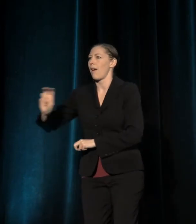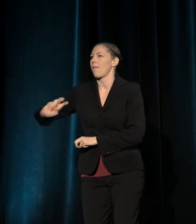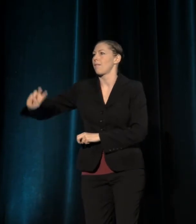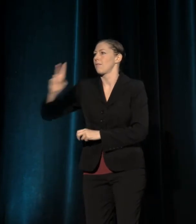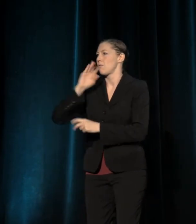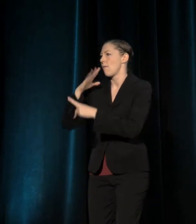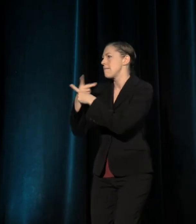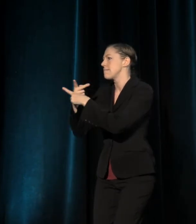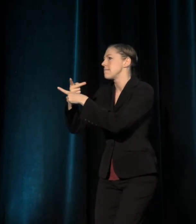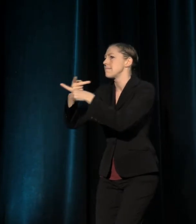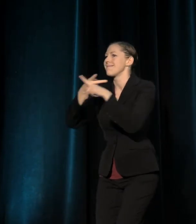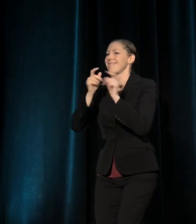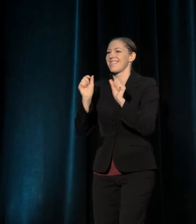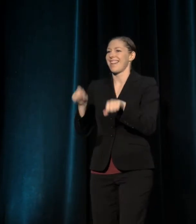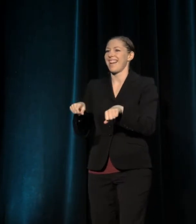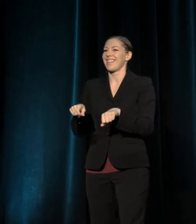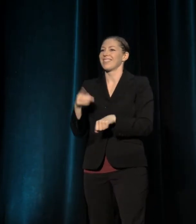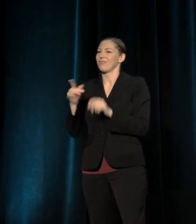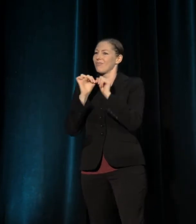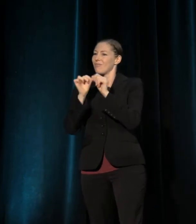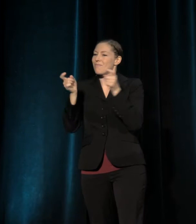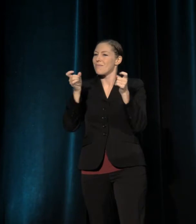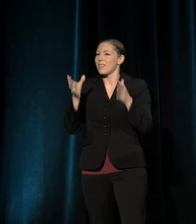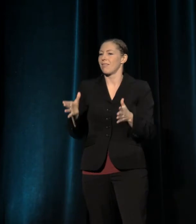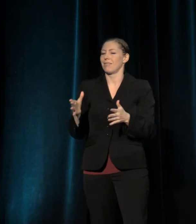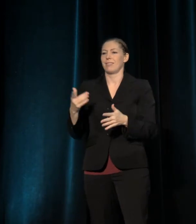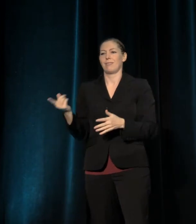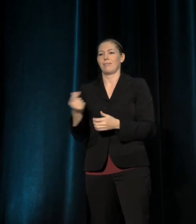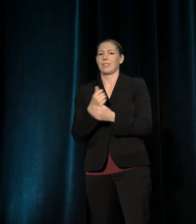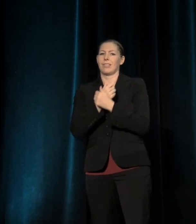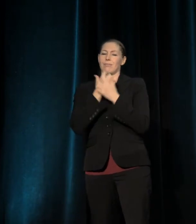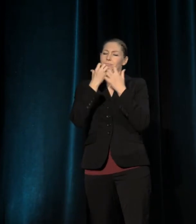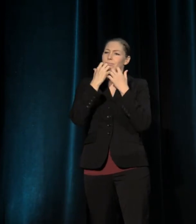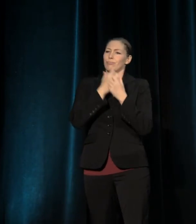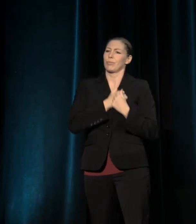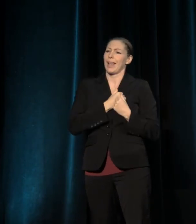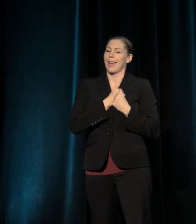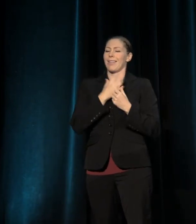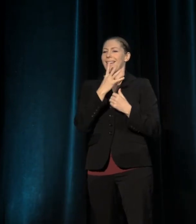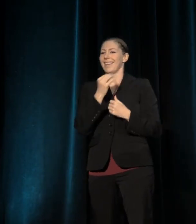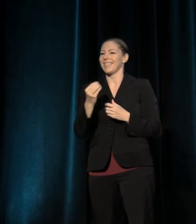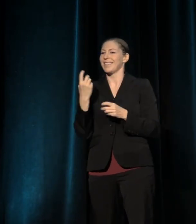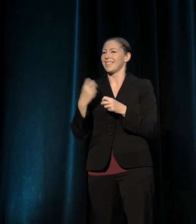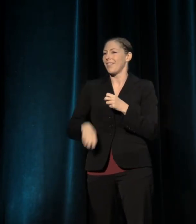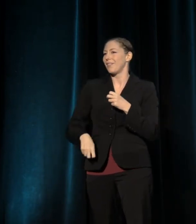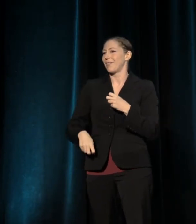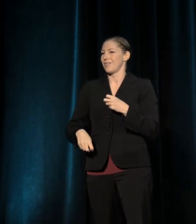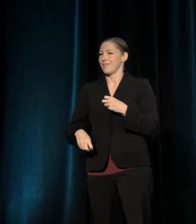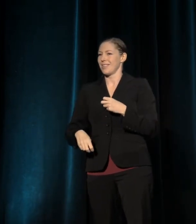She is the consummate manager, loving and tough. Nothing gets past her even when it should.